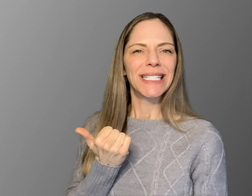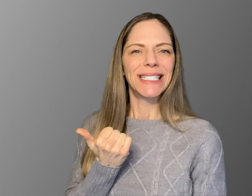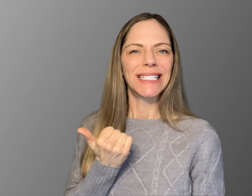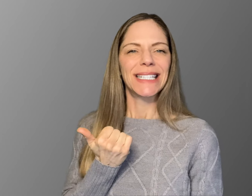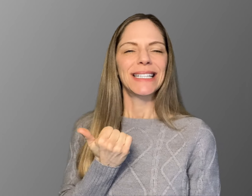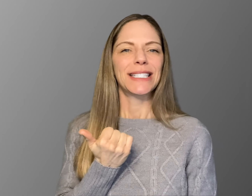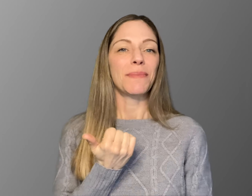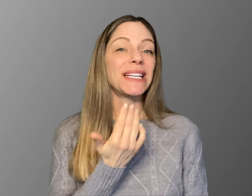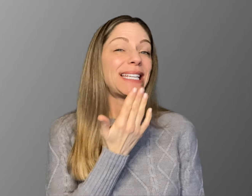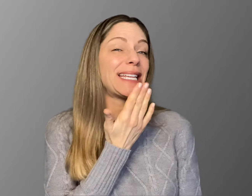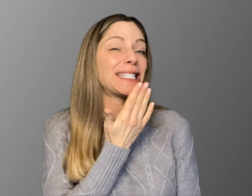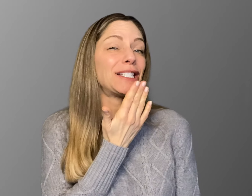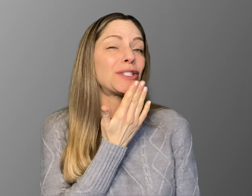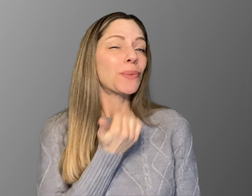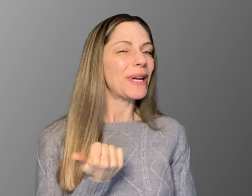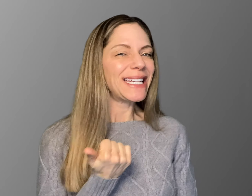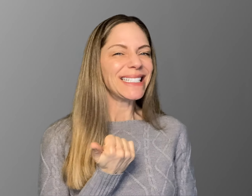Something tasted "sweet."